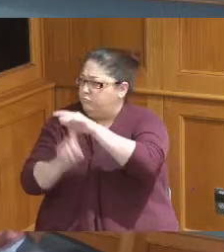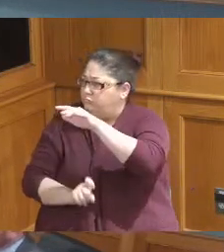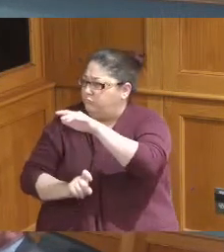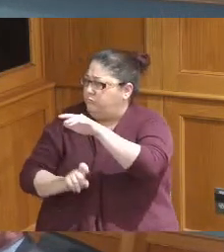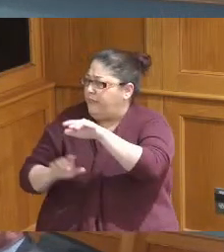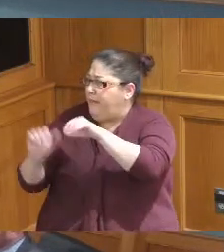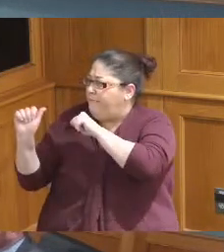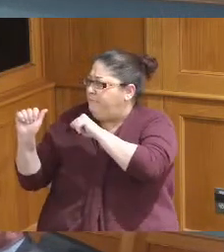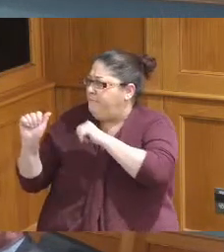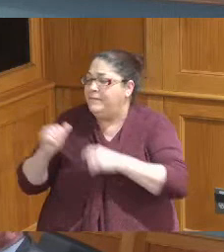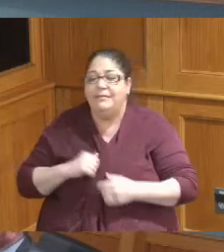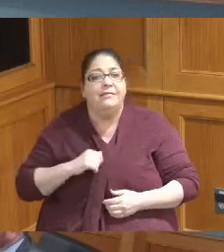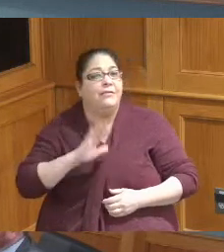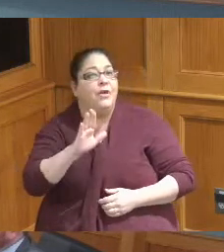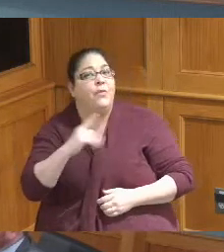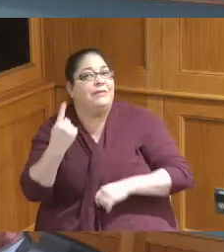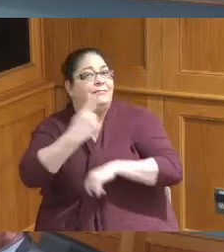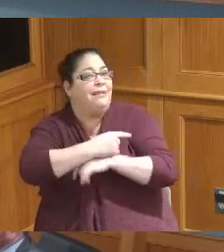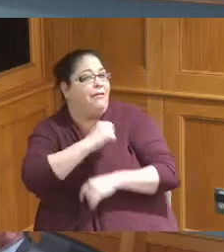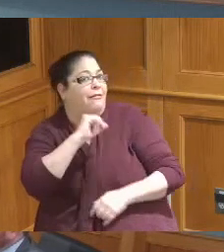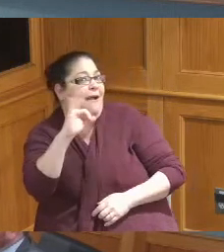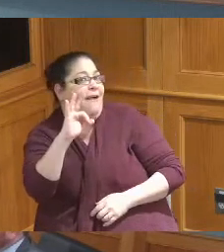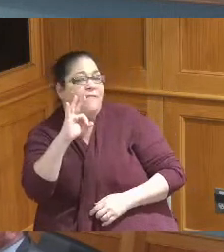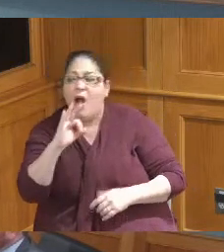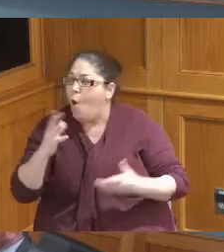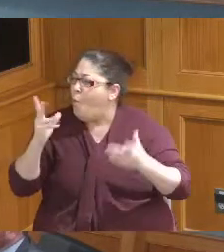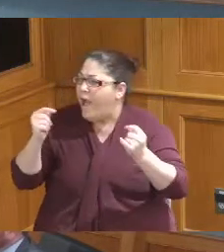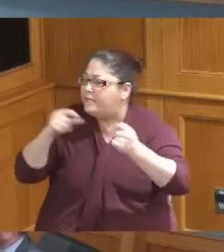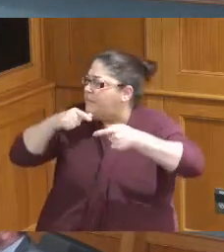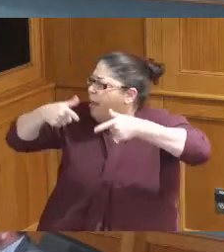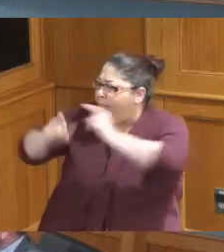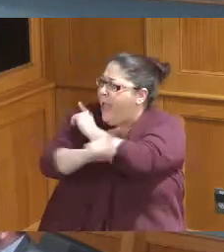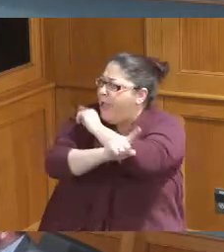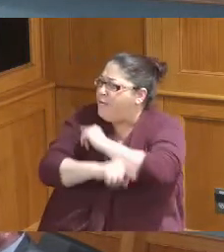did not he he has the day everyone's what that's I got to put a mode